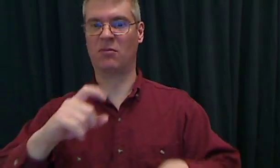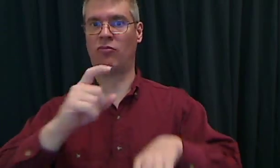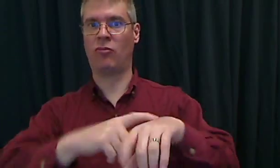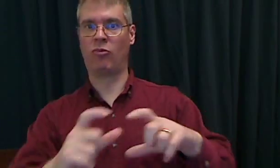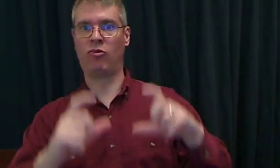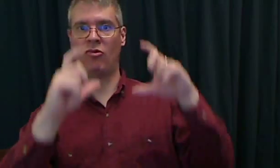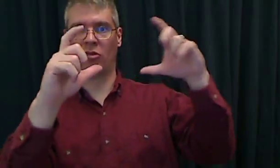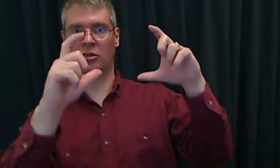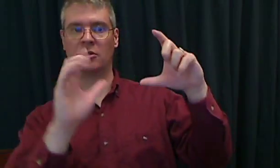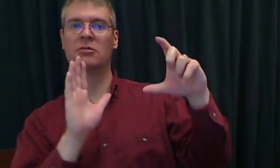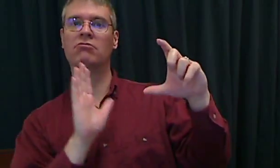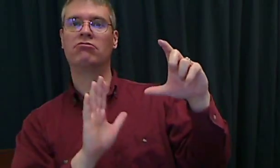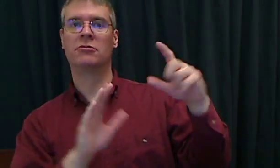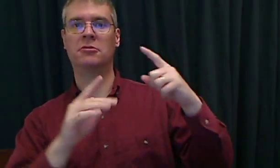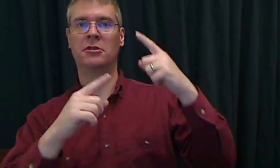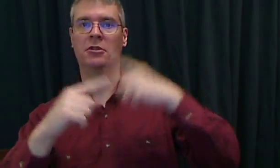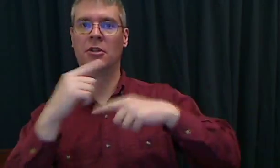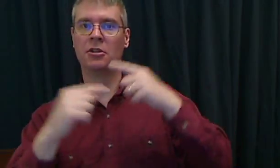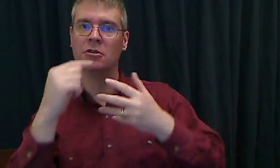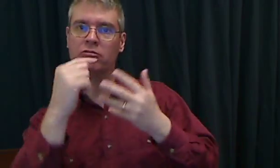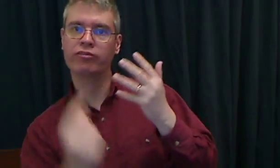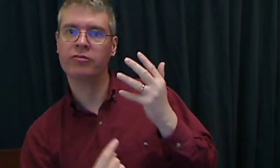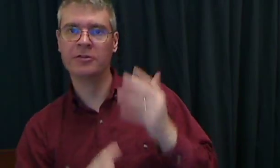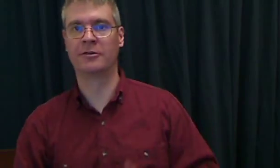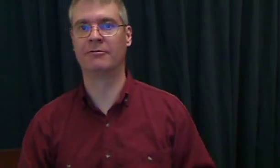Well, that's all for signs related to the clock.